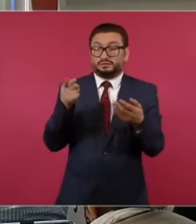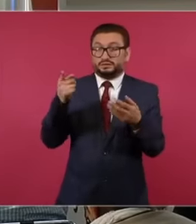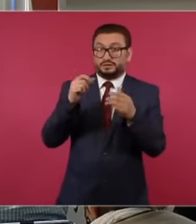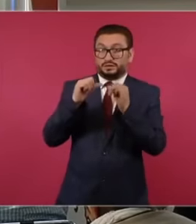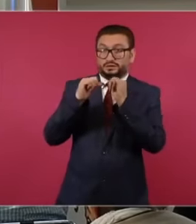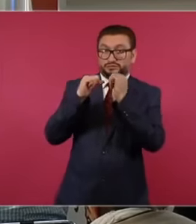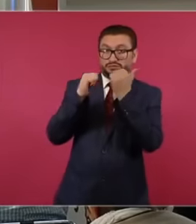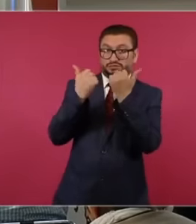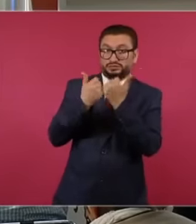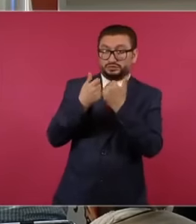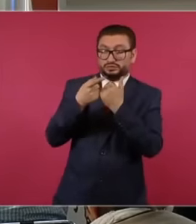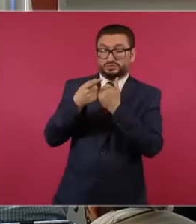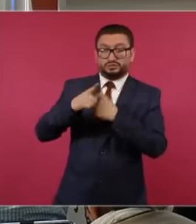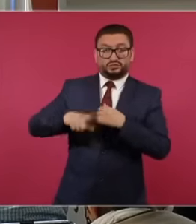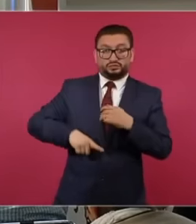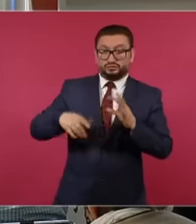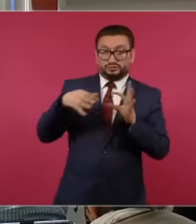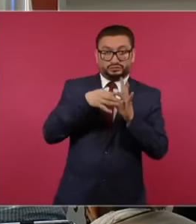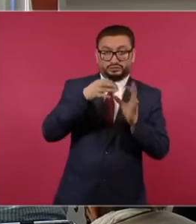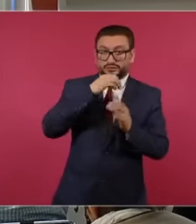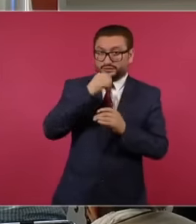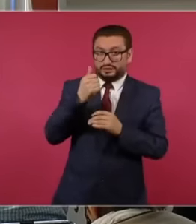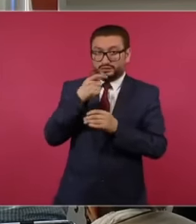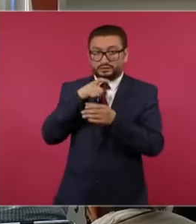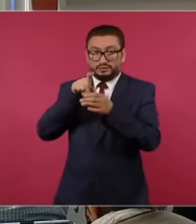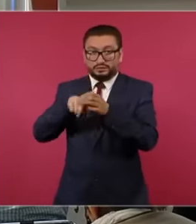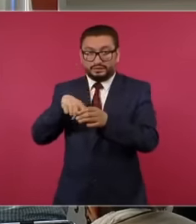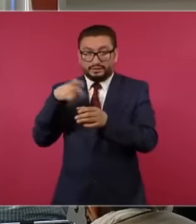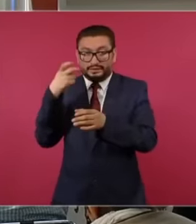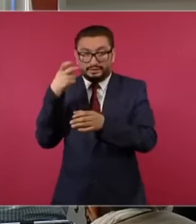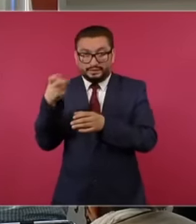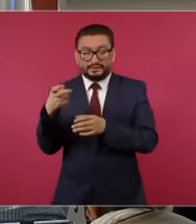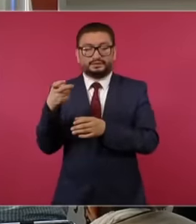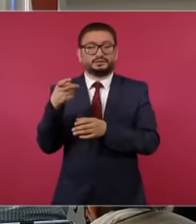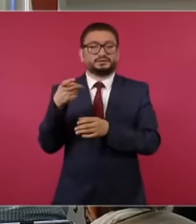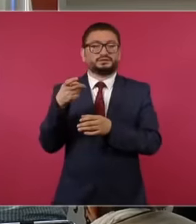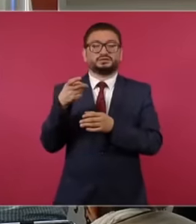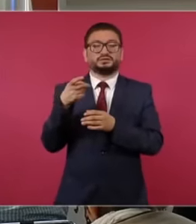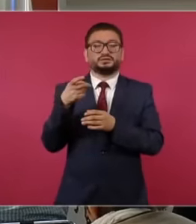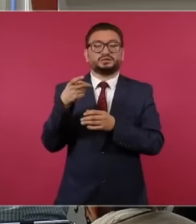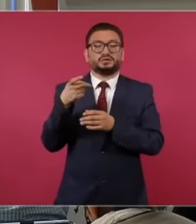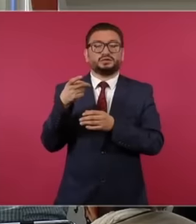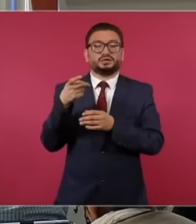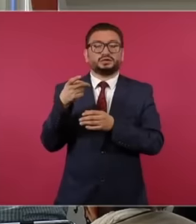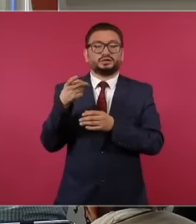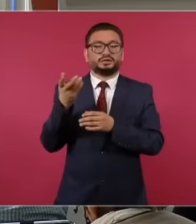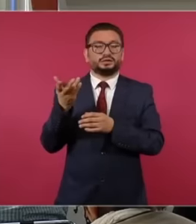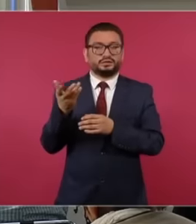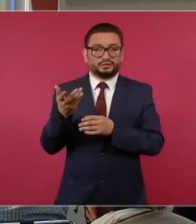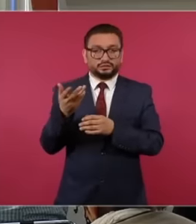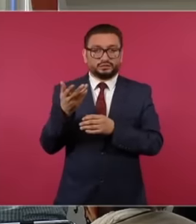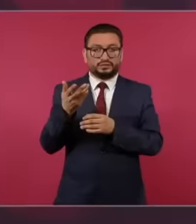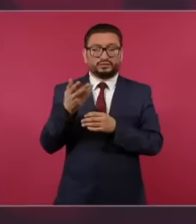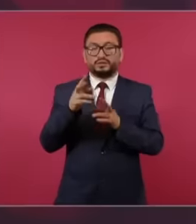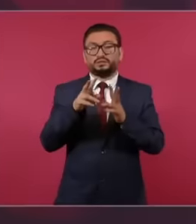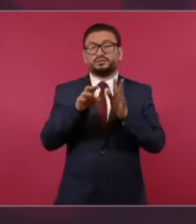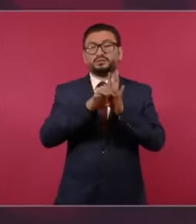governmental organization, belonging to a human rights organization, the environment,